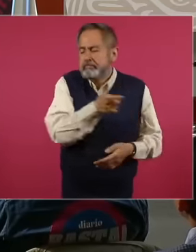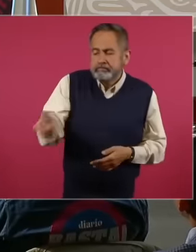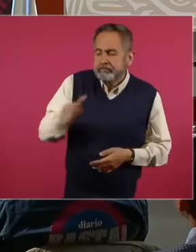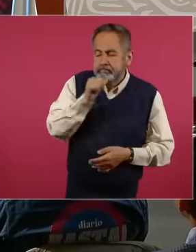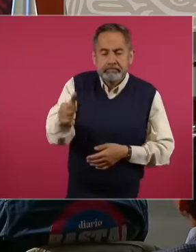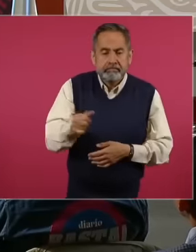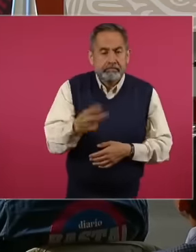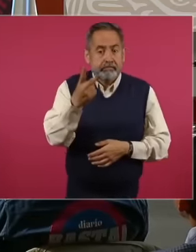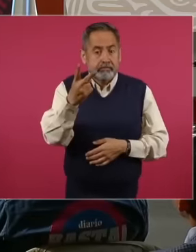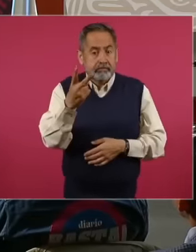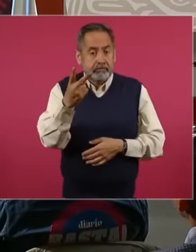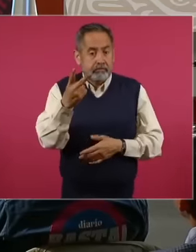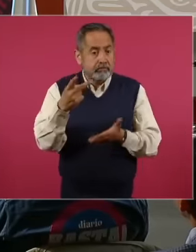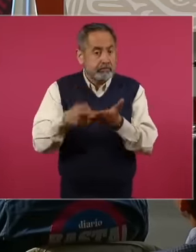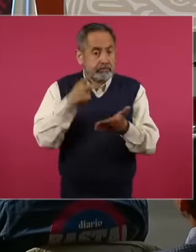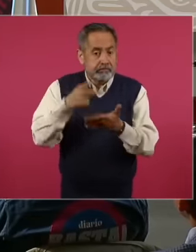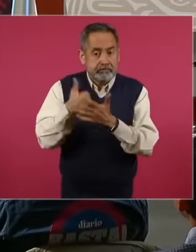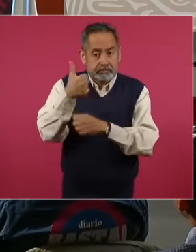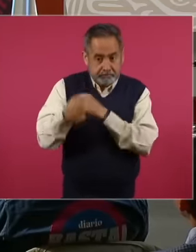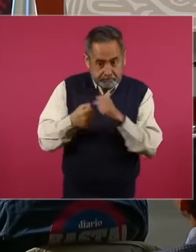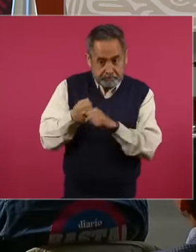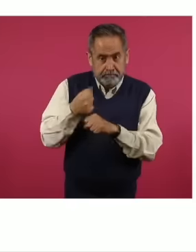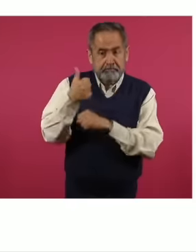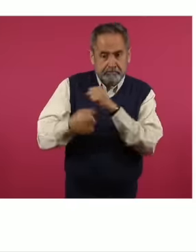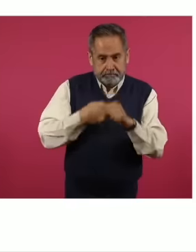six-year periods